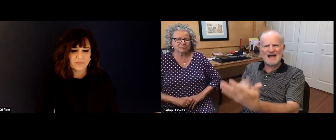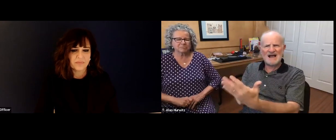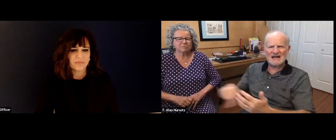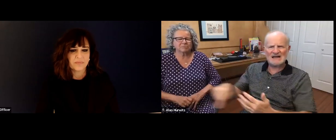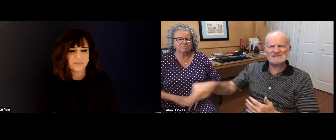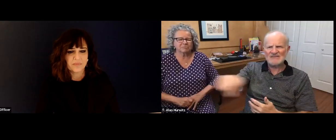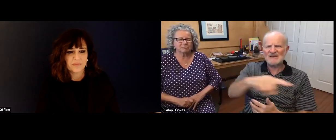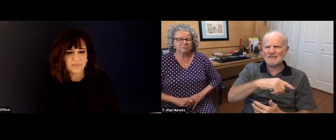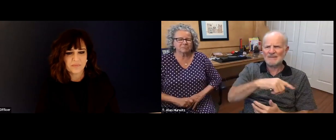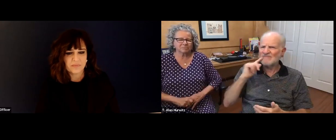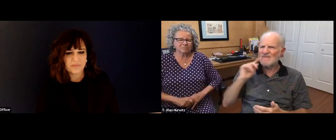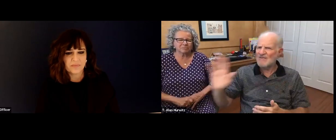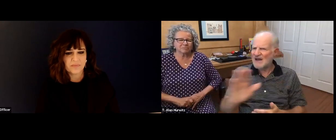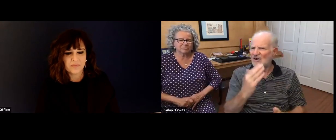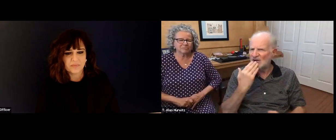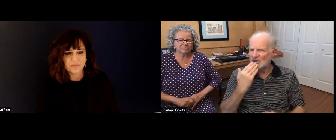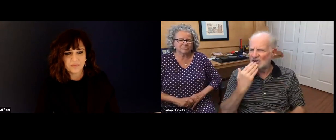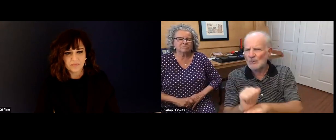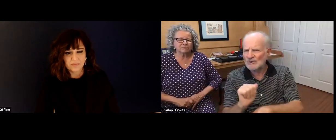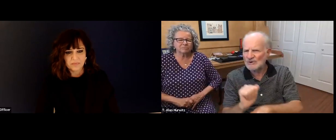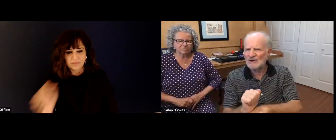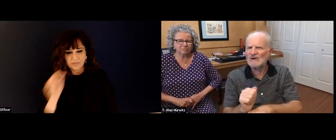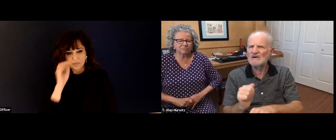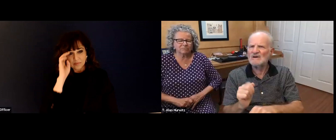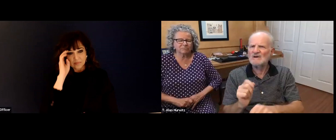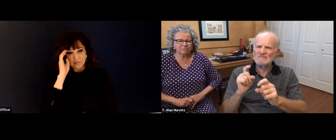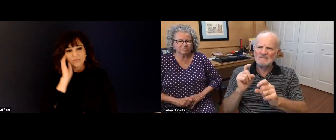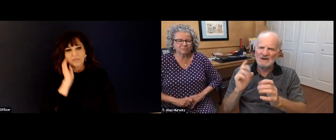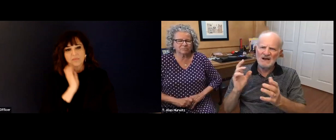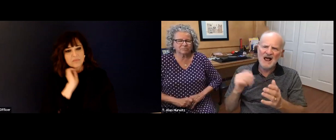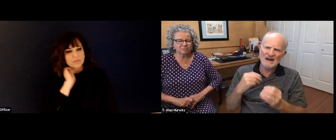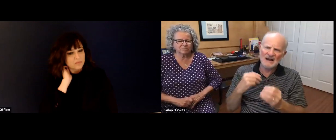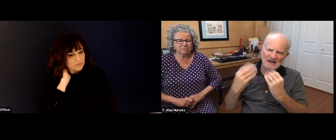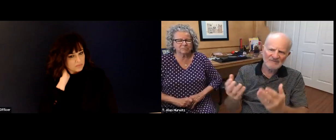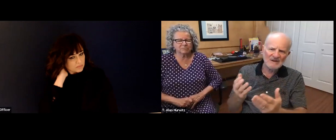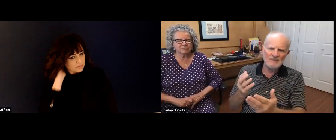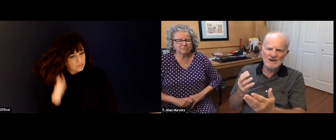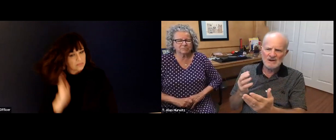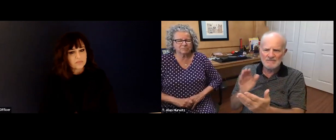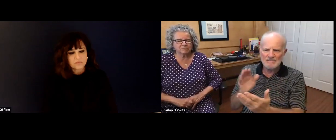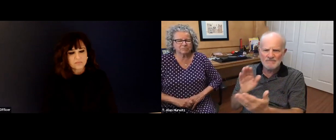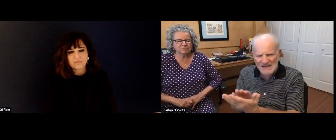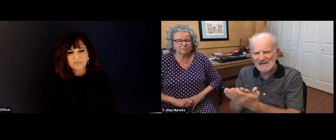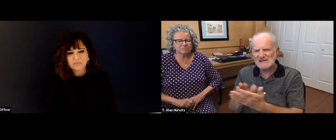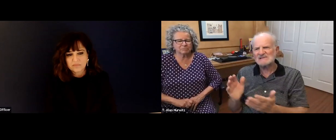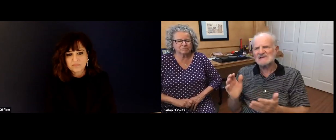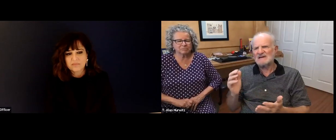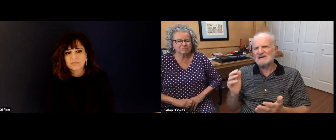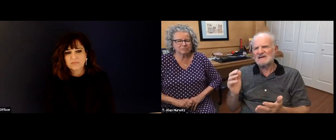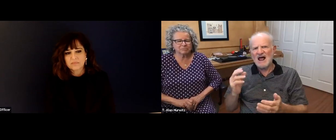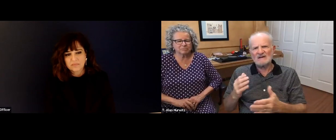part of the whole discussion. And people need to be